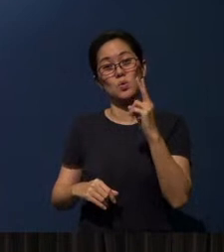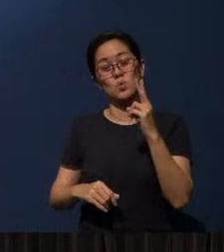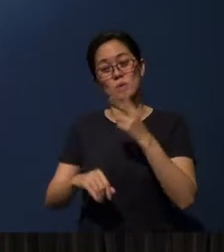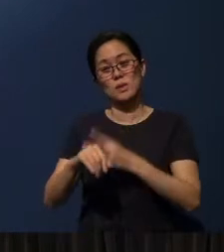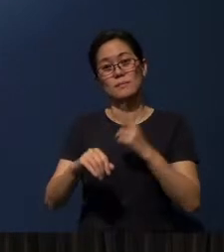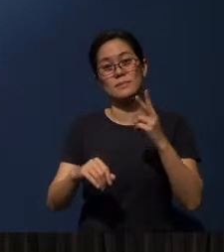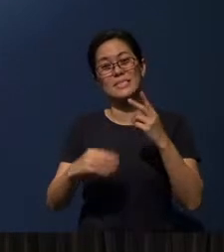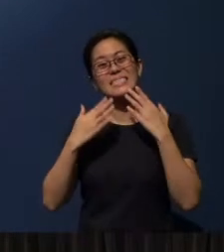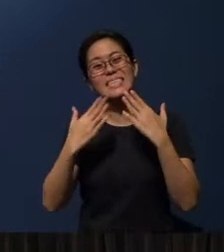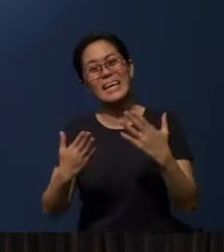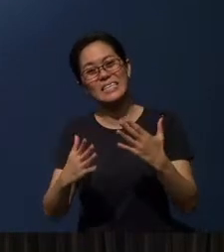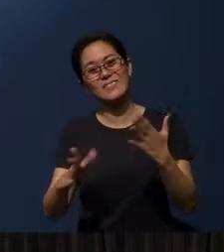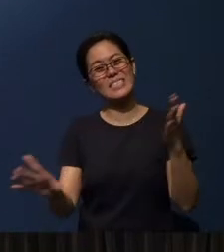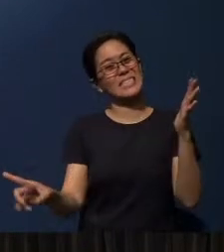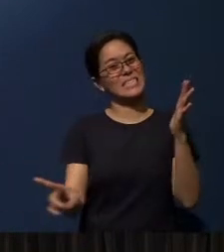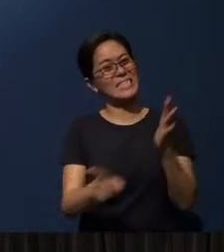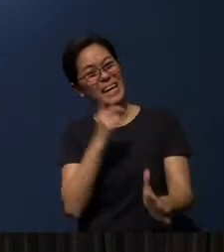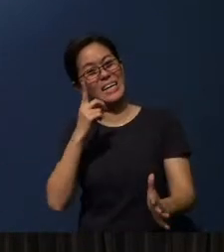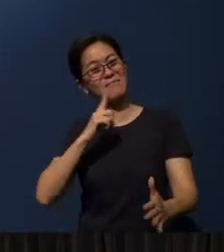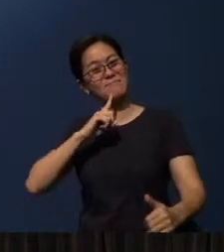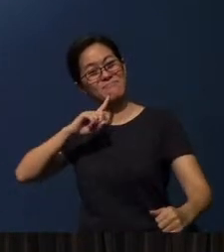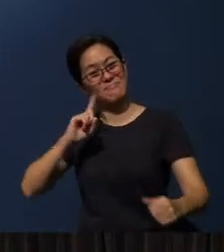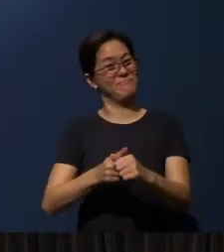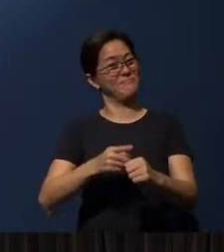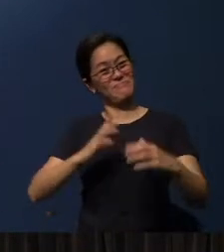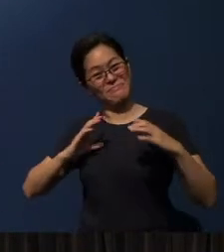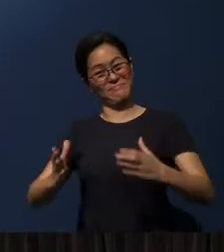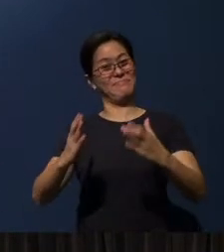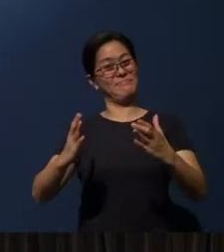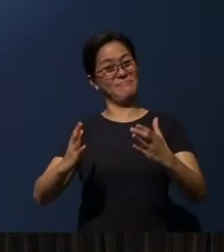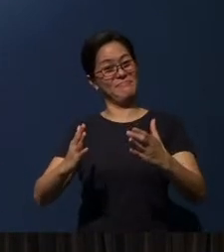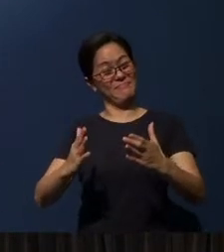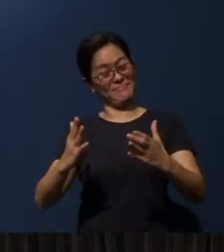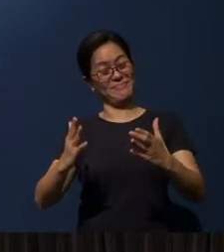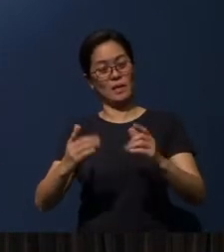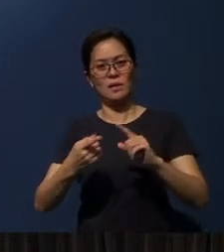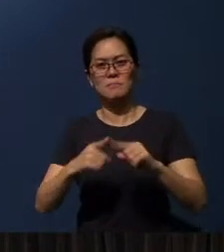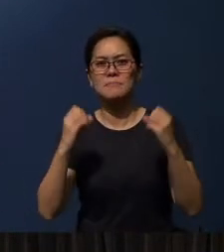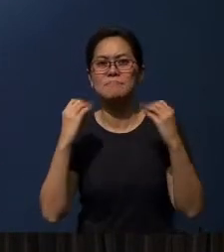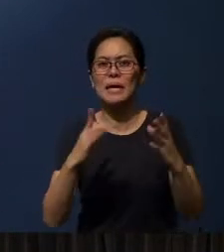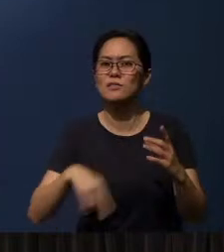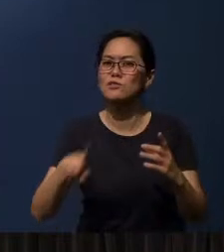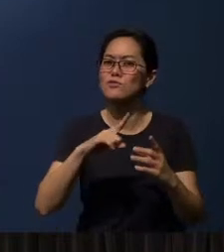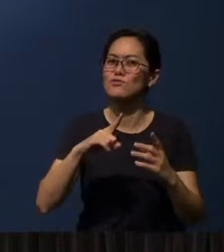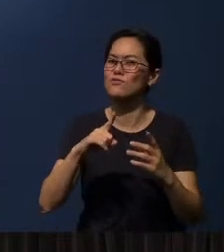Thank you for your doubly assurance of your commitment. But still many of you probably have not written in.